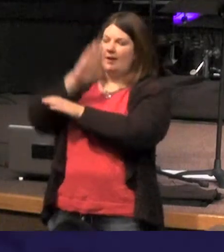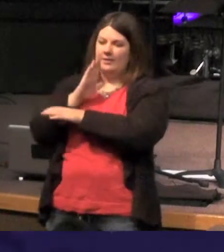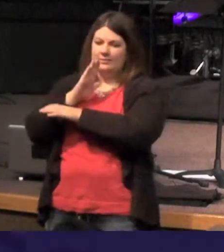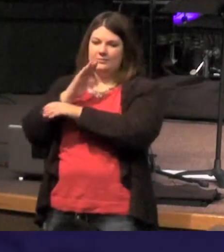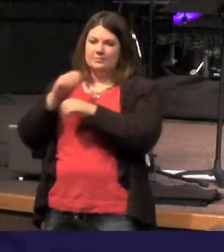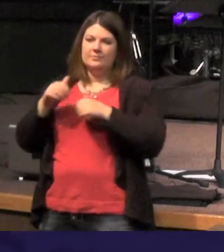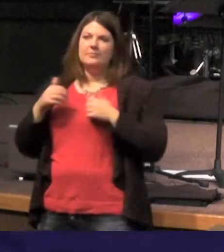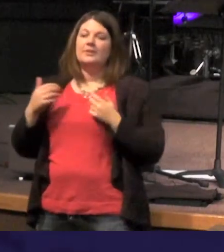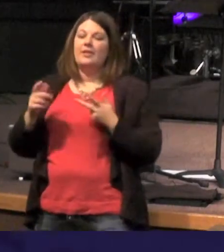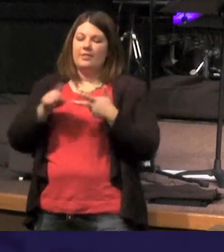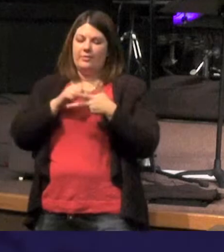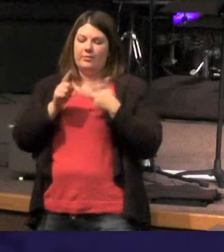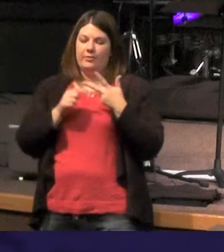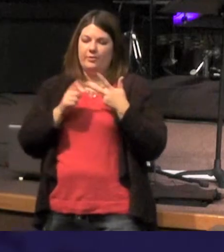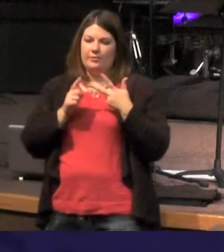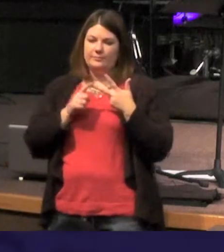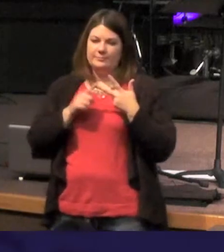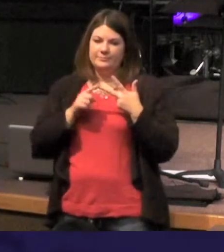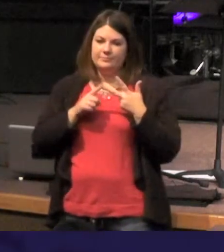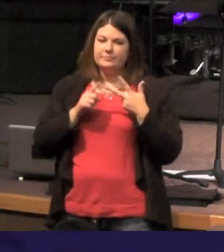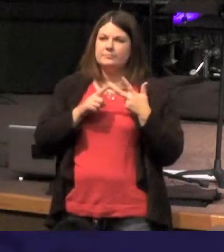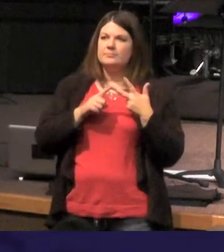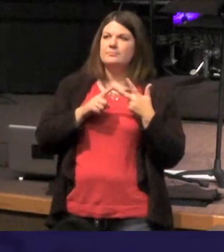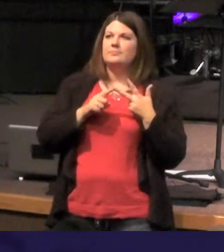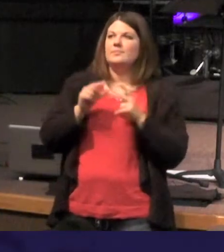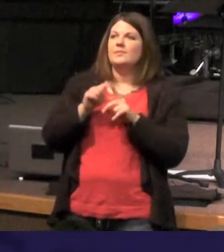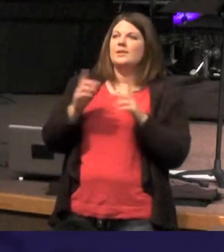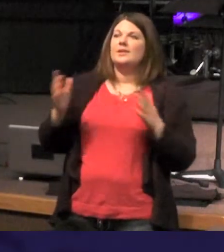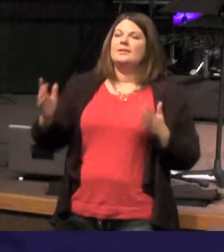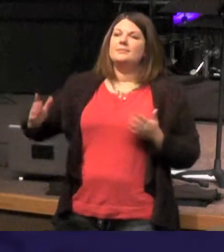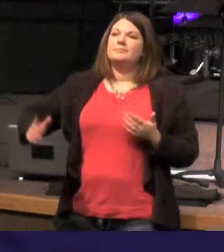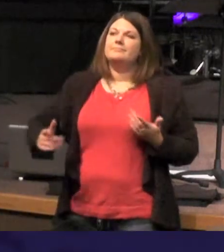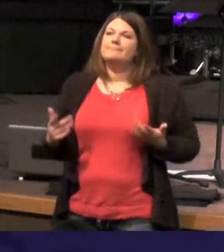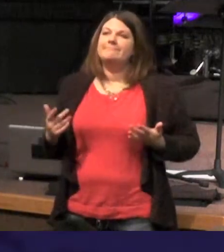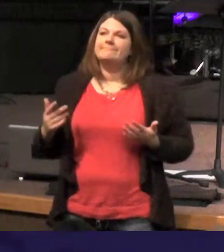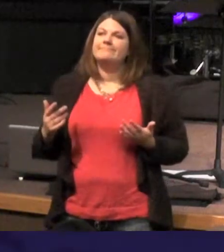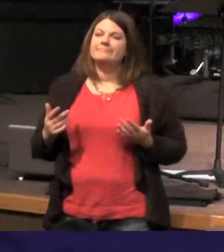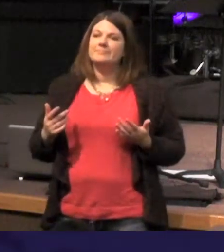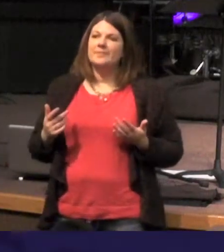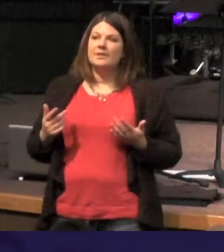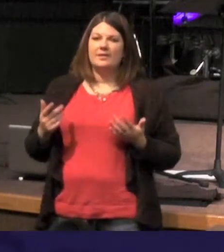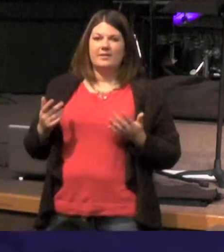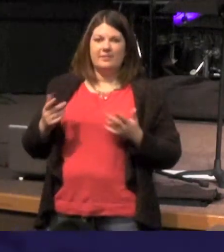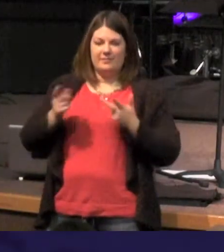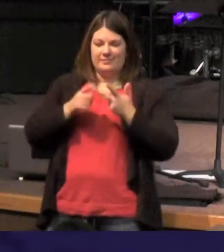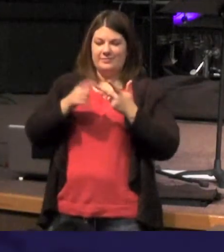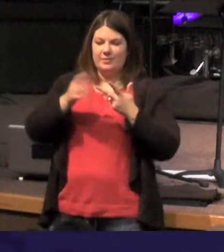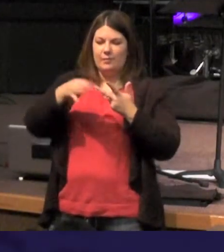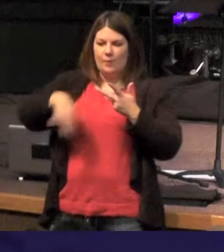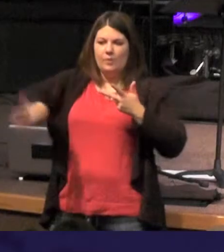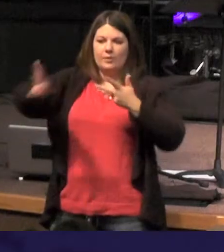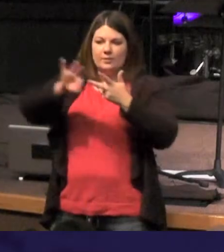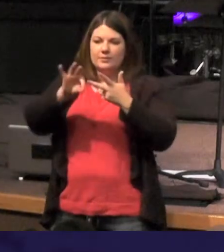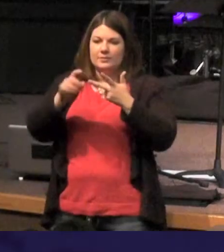and we get third phrase and again I have got to say we would be at a great loss without that third phrase - the third phrase